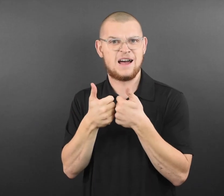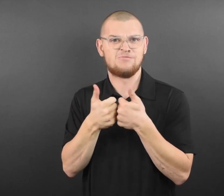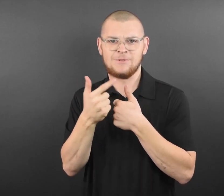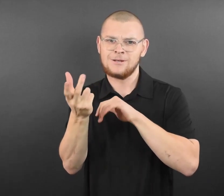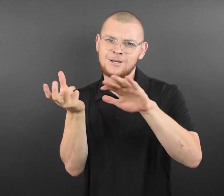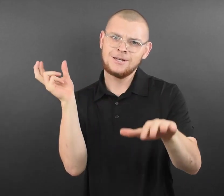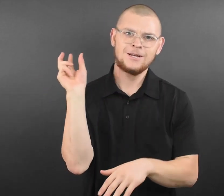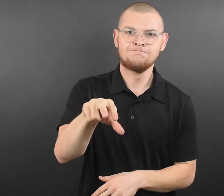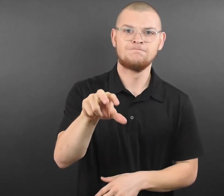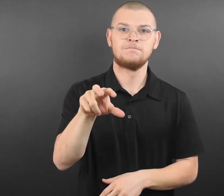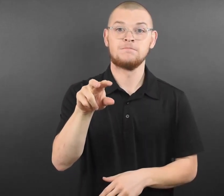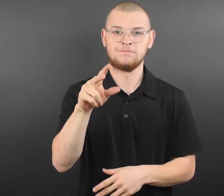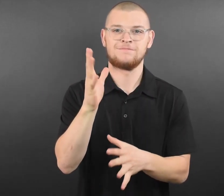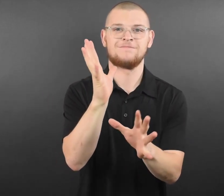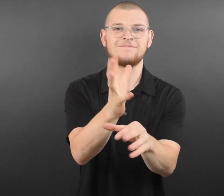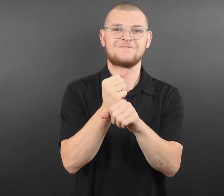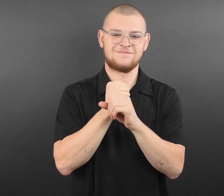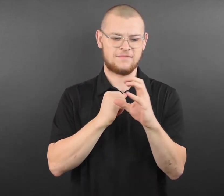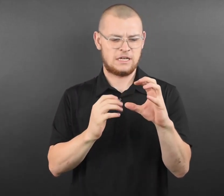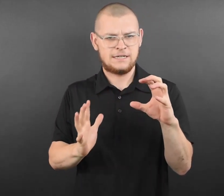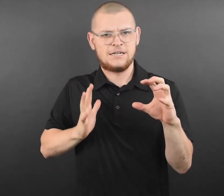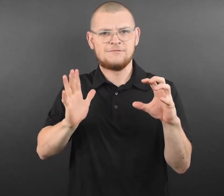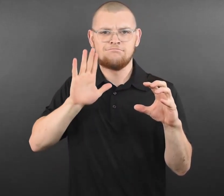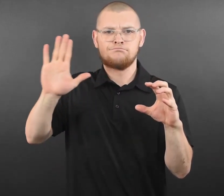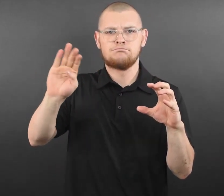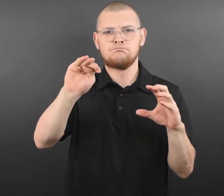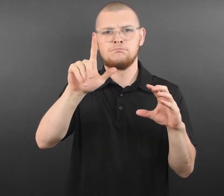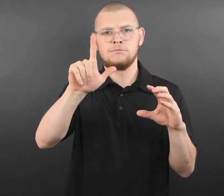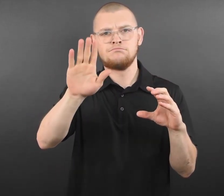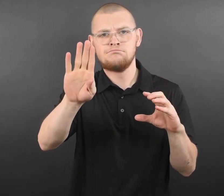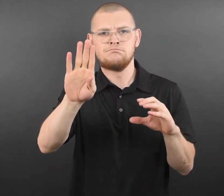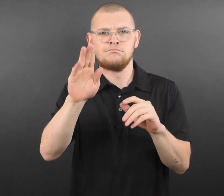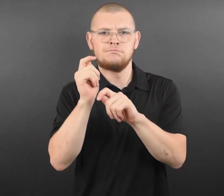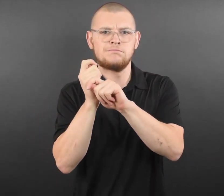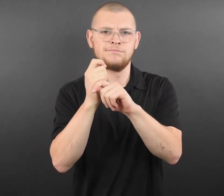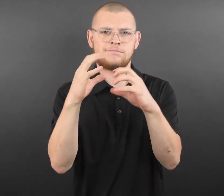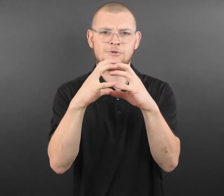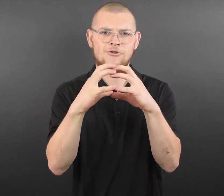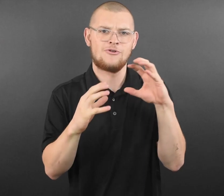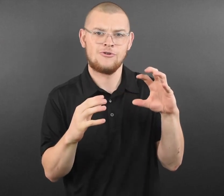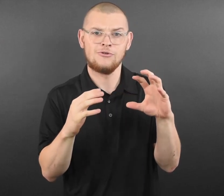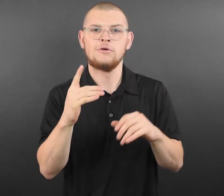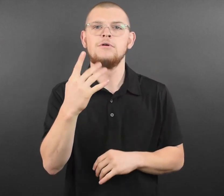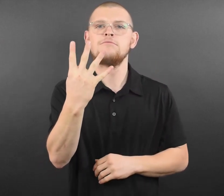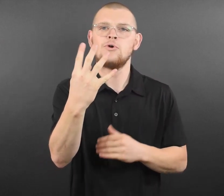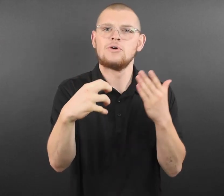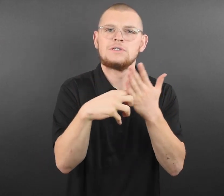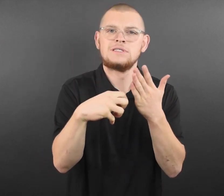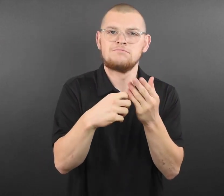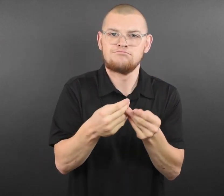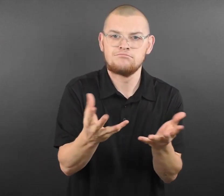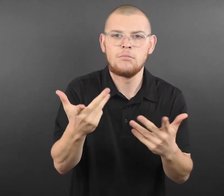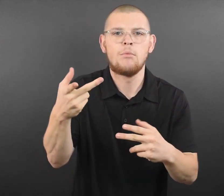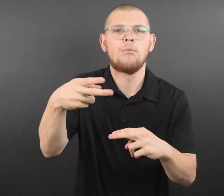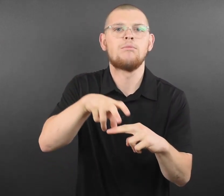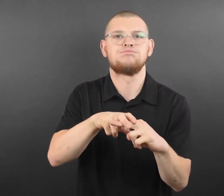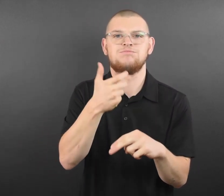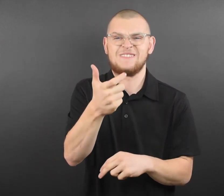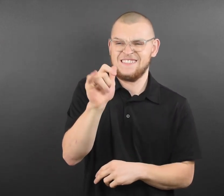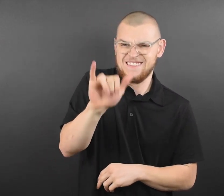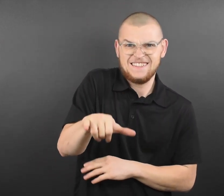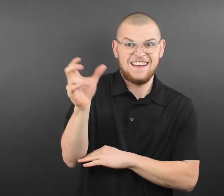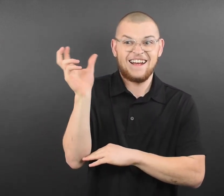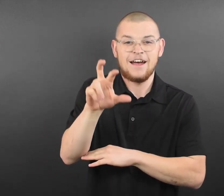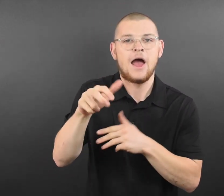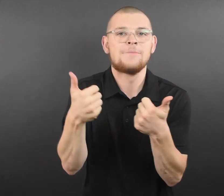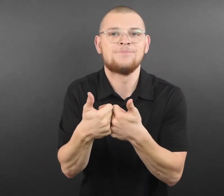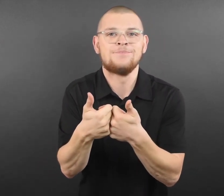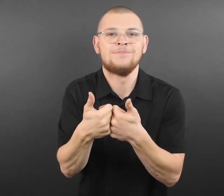● Ceremonial First Pitch: Opportunity for one person to throw out one of three